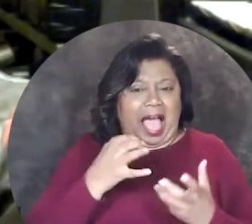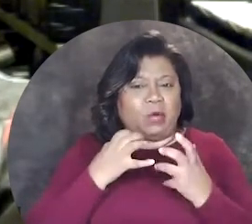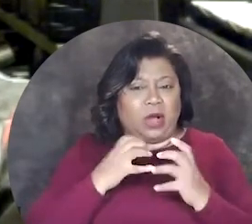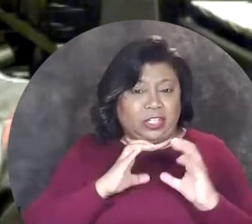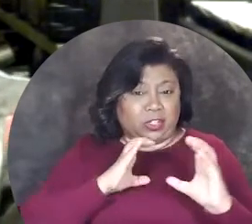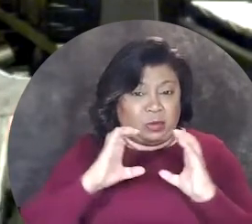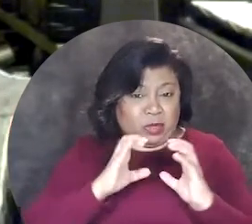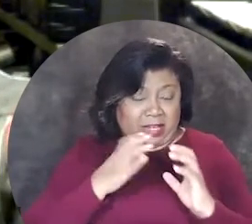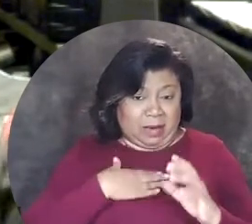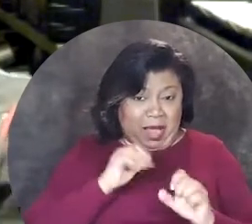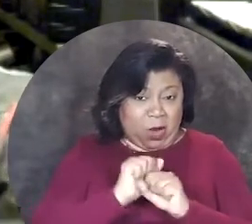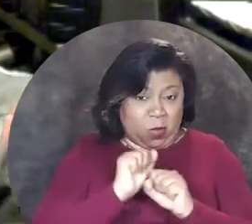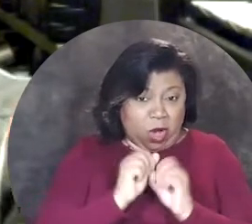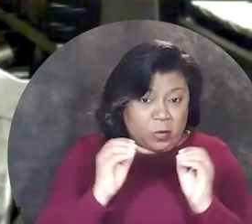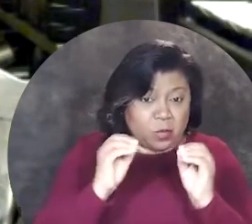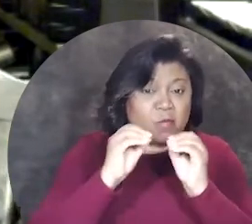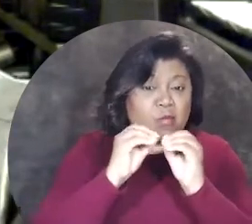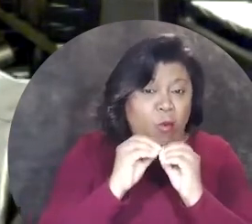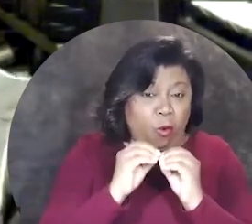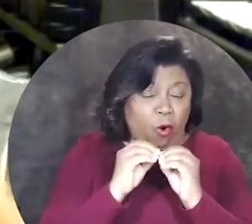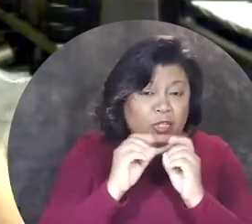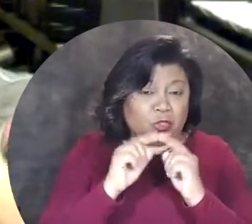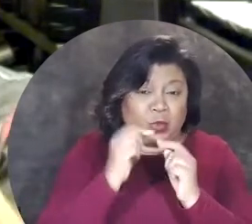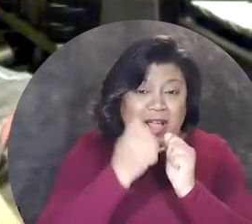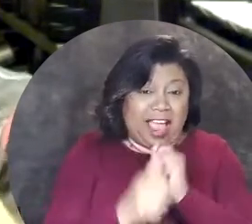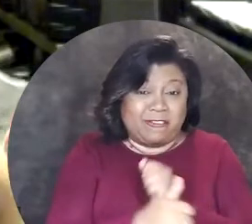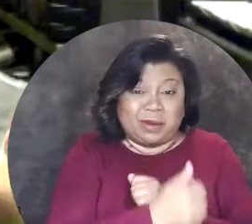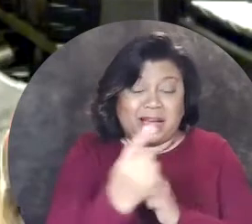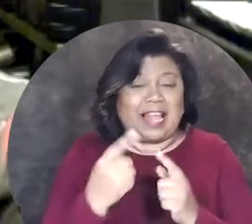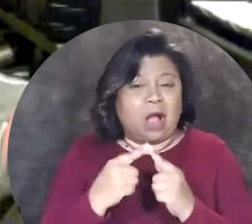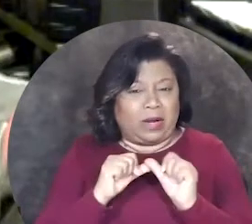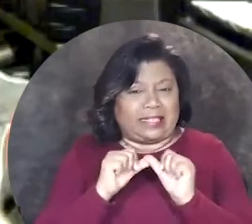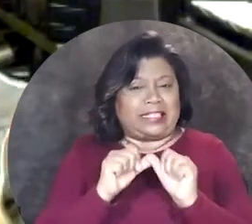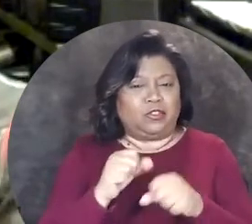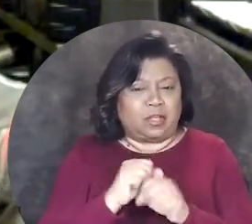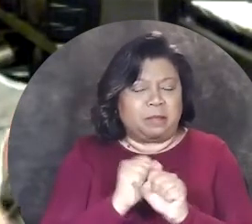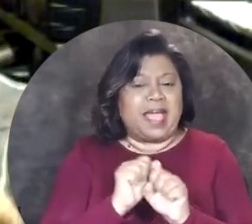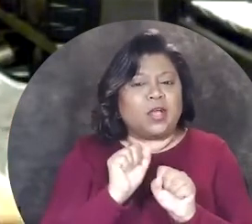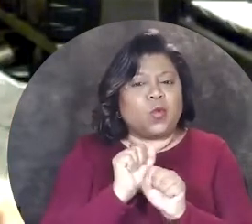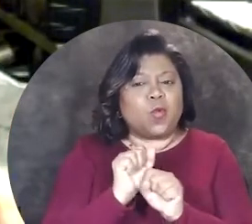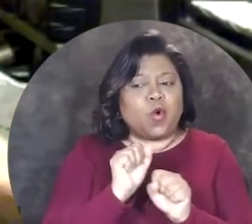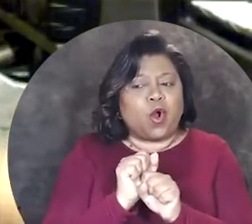I wanted to communicate my work more towards everybody, I wanted to continue to make work